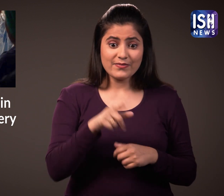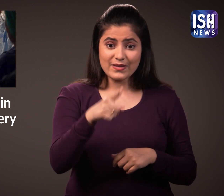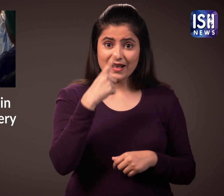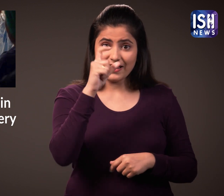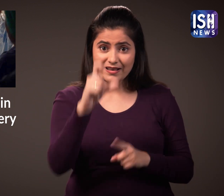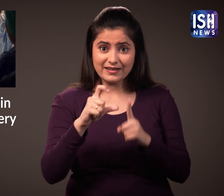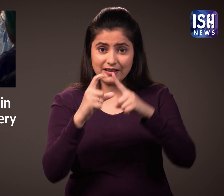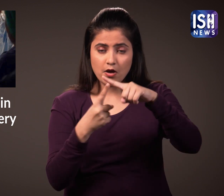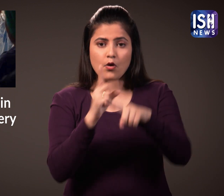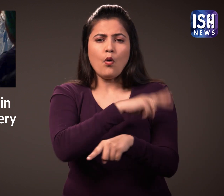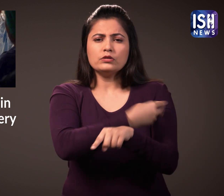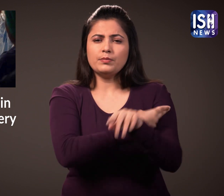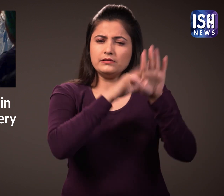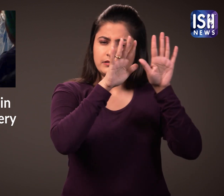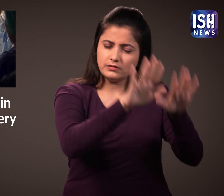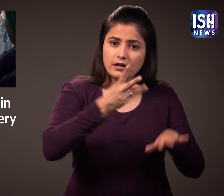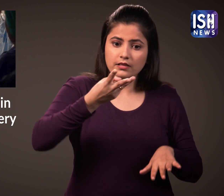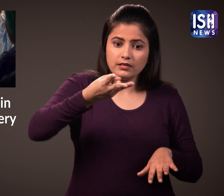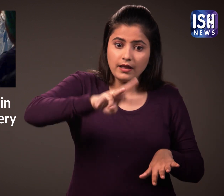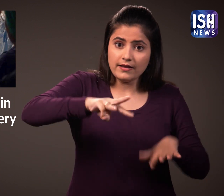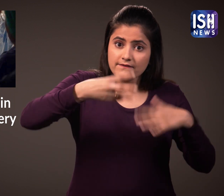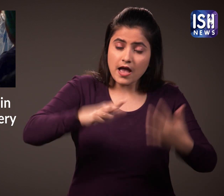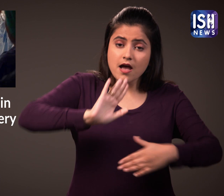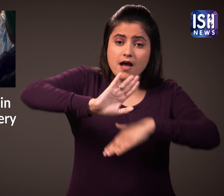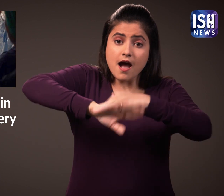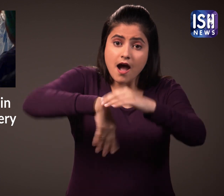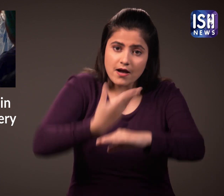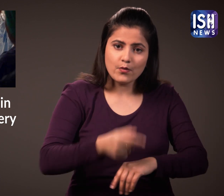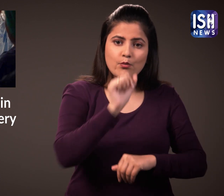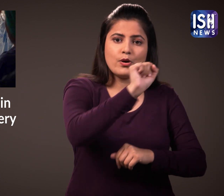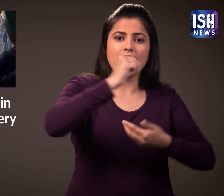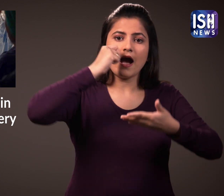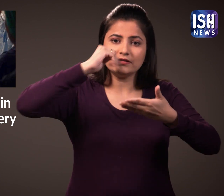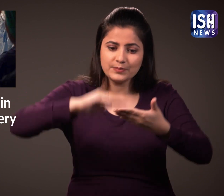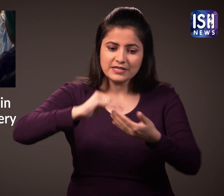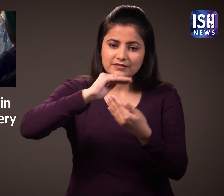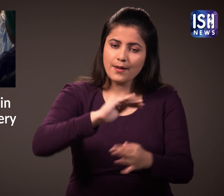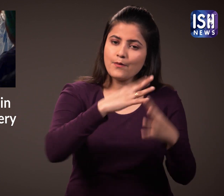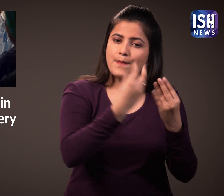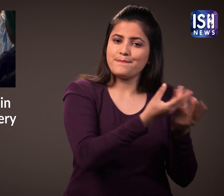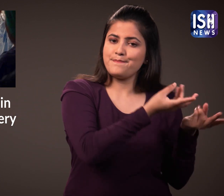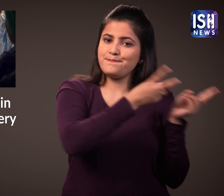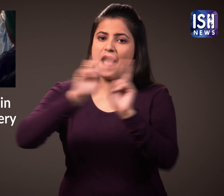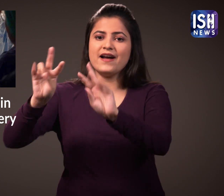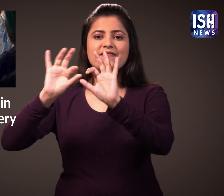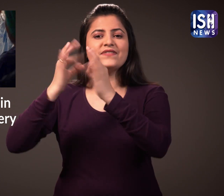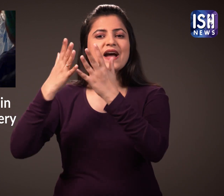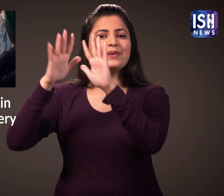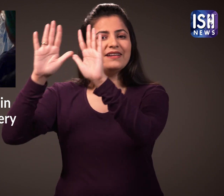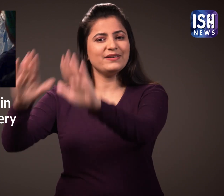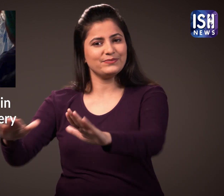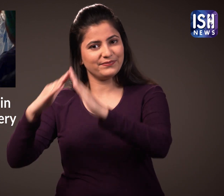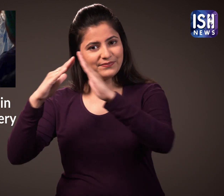She went home to her husband and son three days after the procedure.